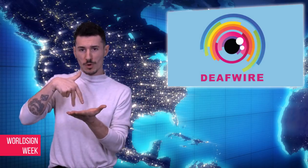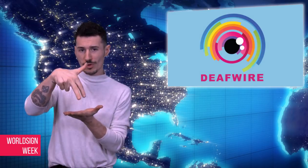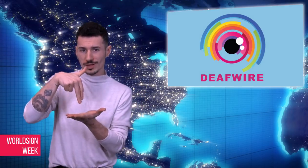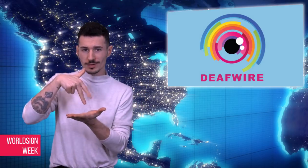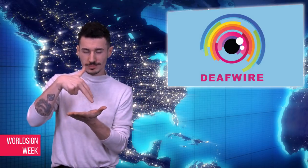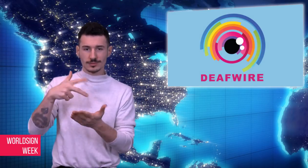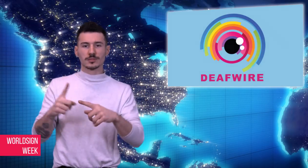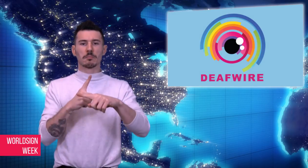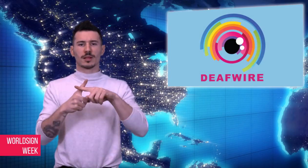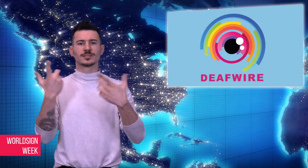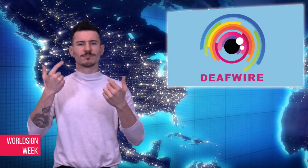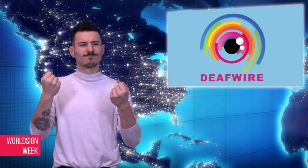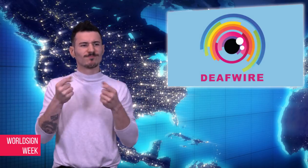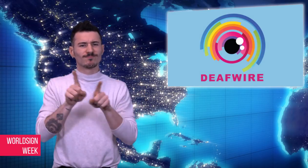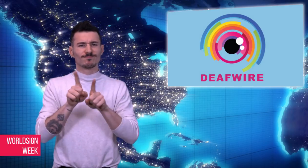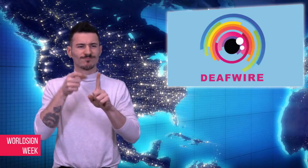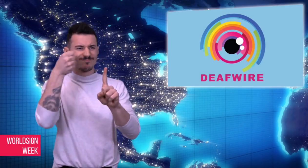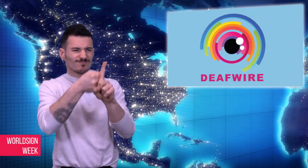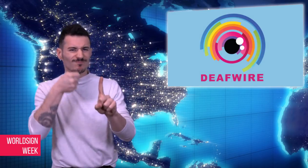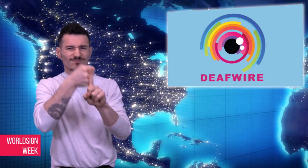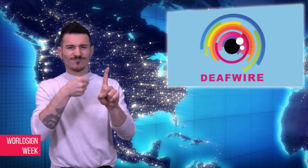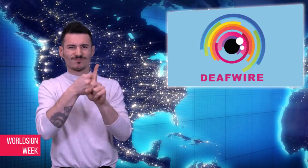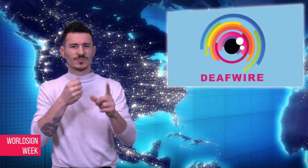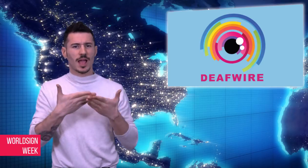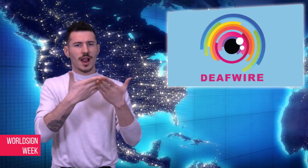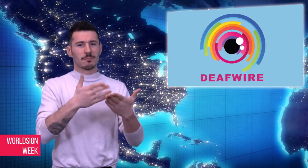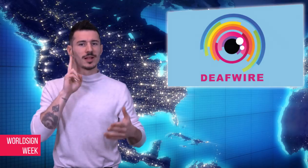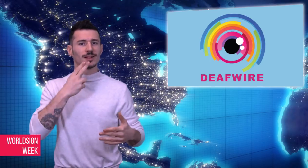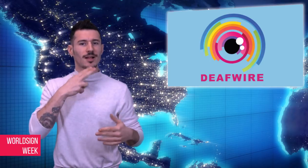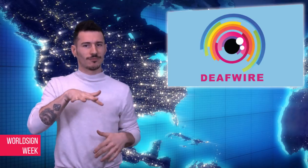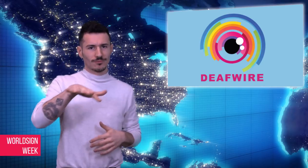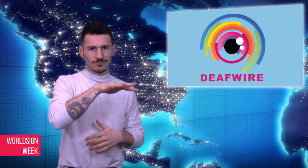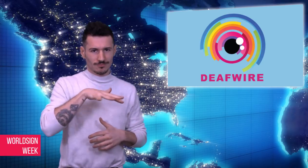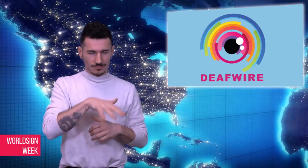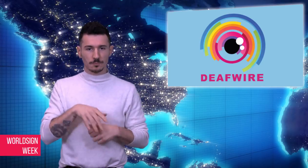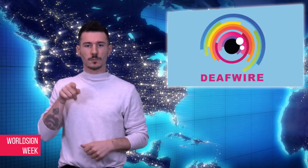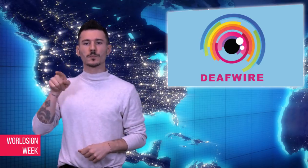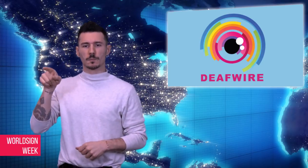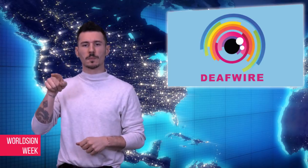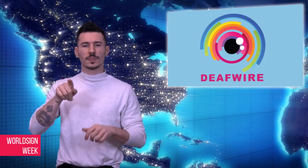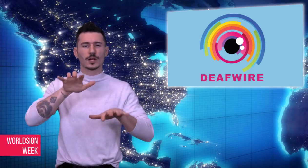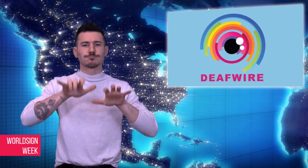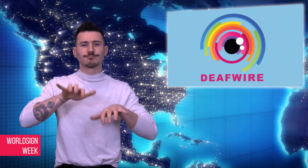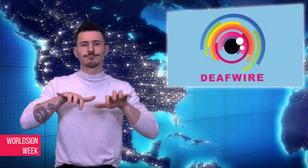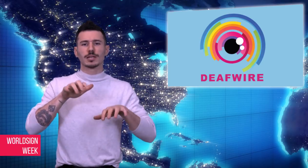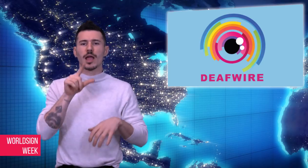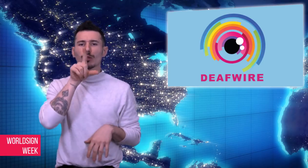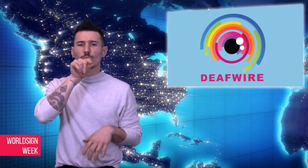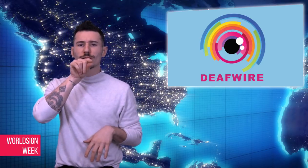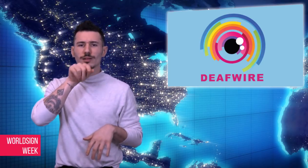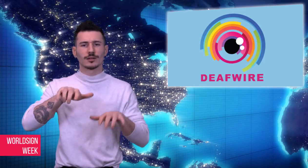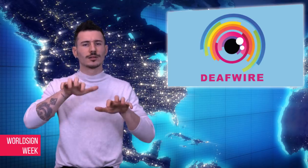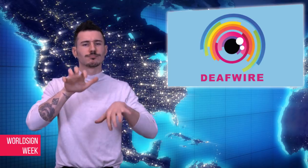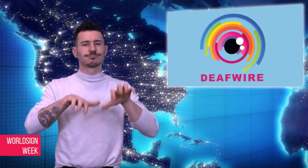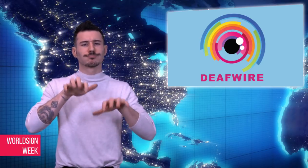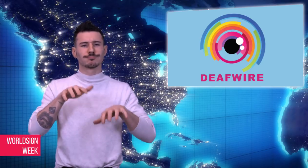model and social activist twittered his problems with movie theater captioning. He